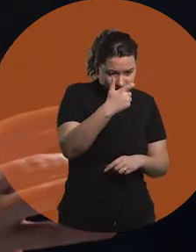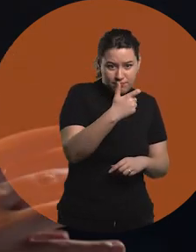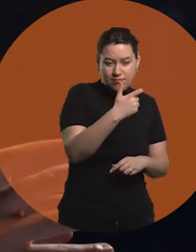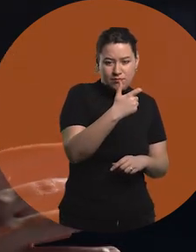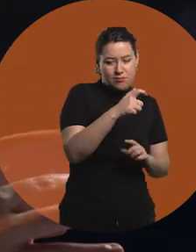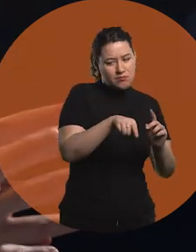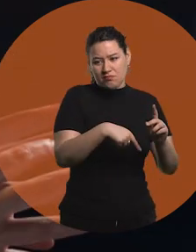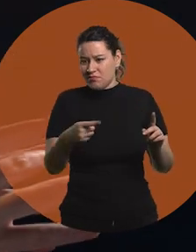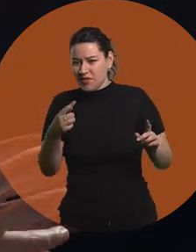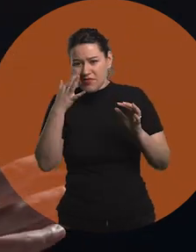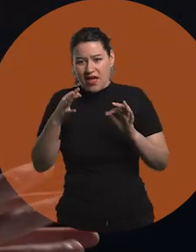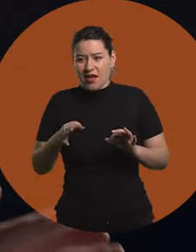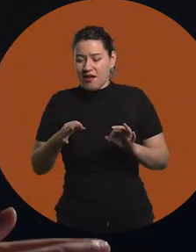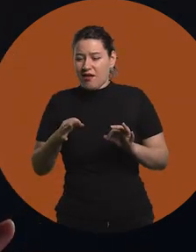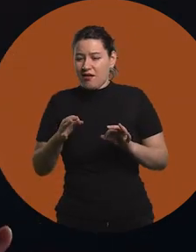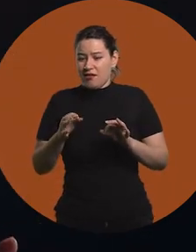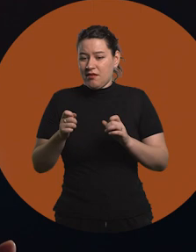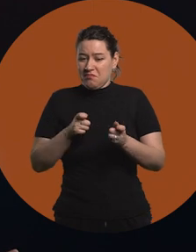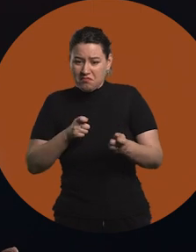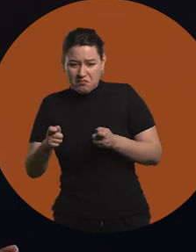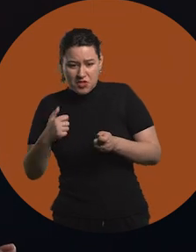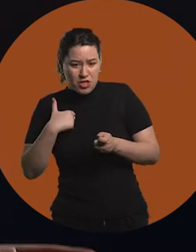because you actually don't make so much of an individual contribution,